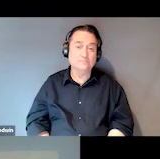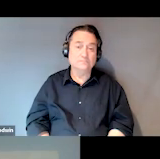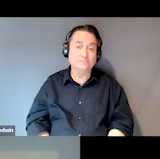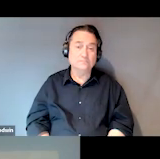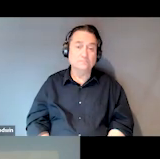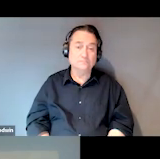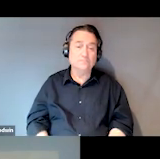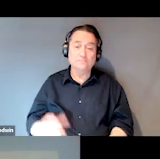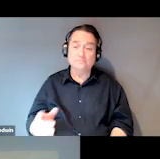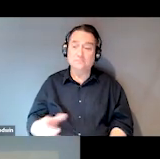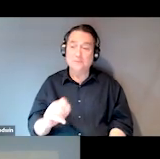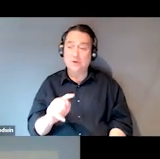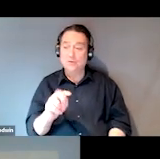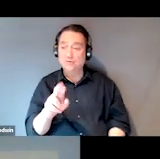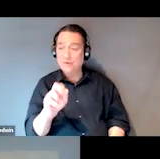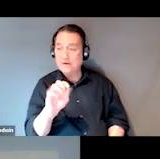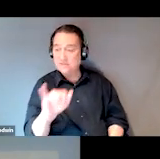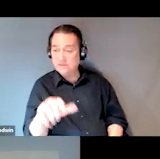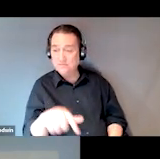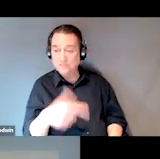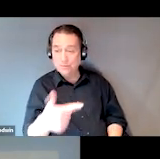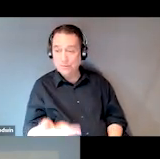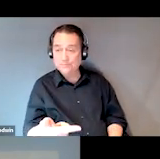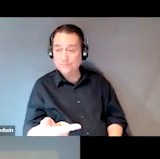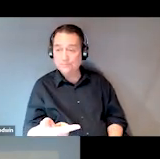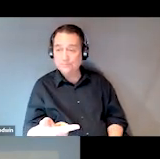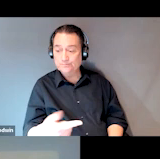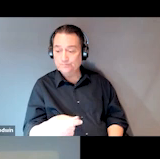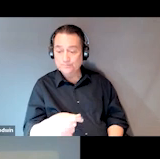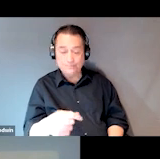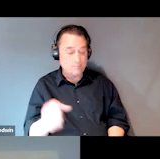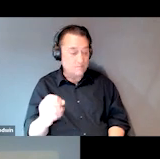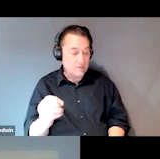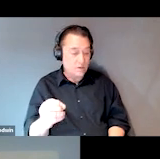And I'll let Traci take it away. Okay, so this is Richard.